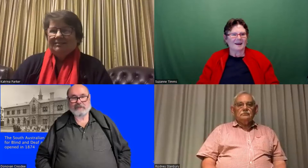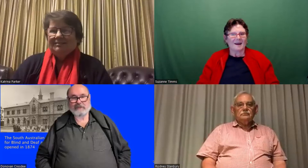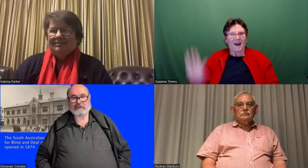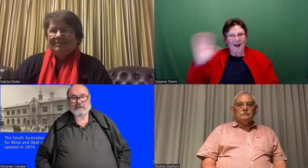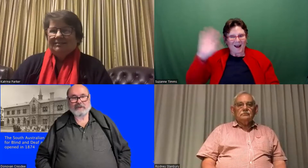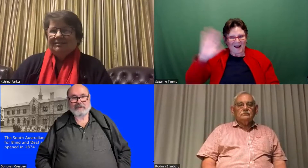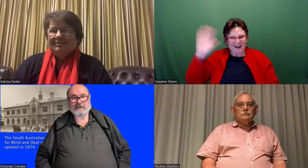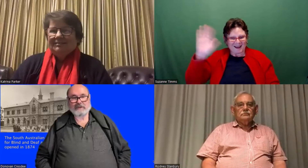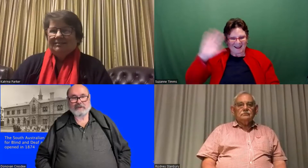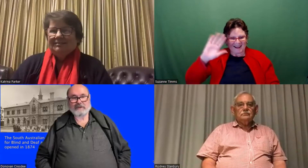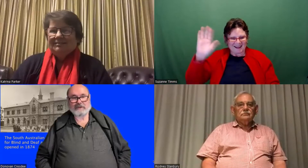hello